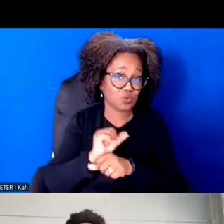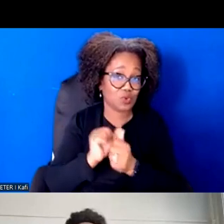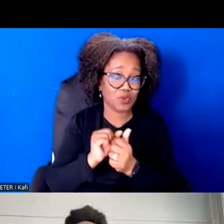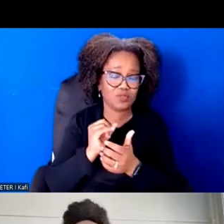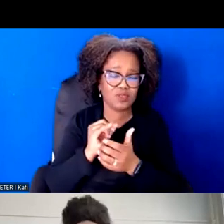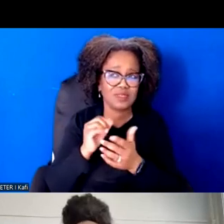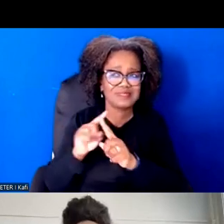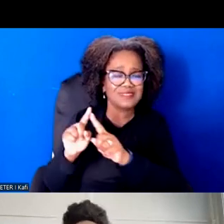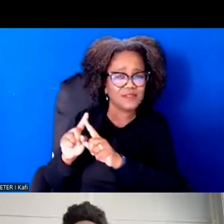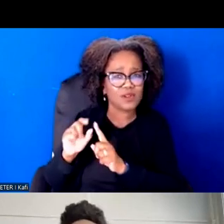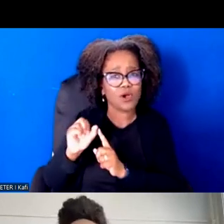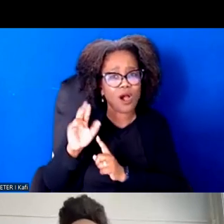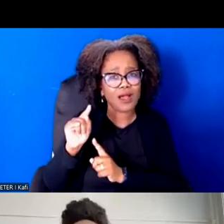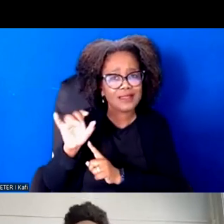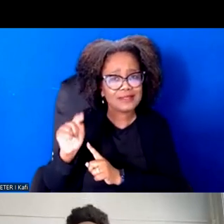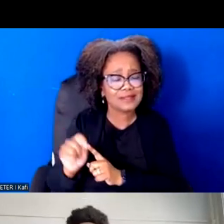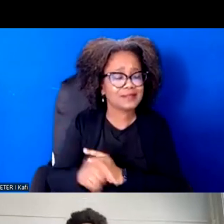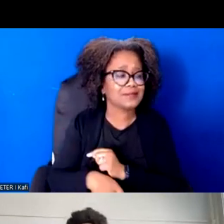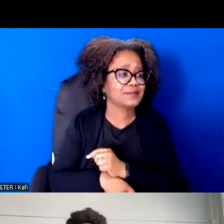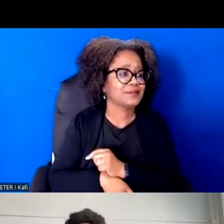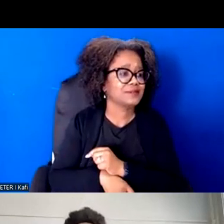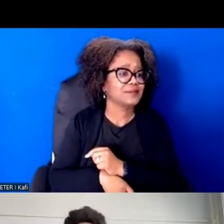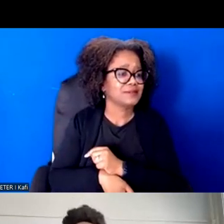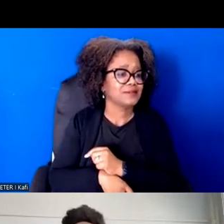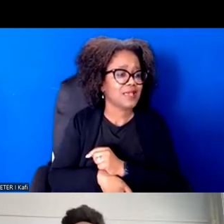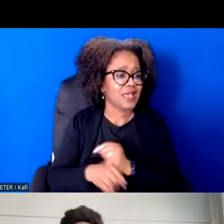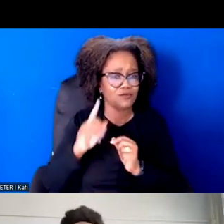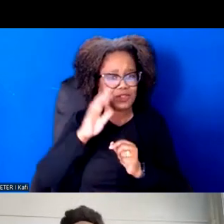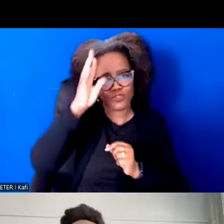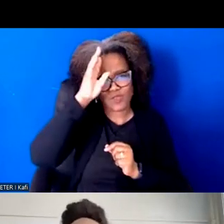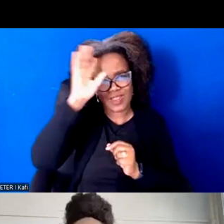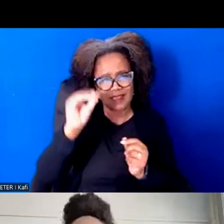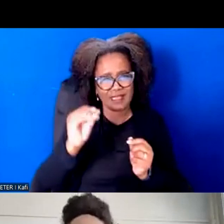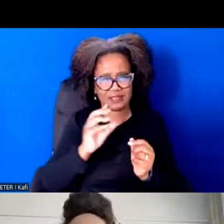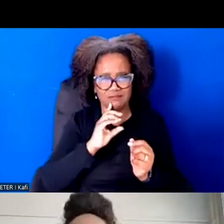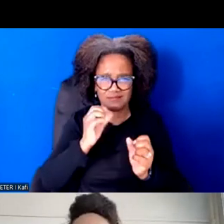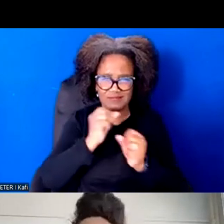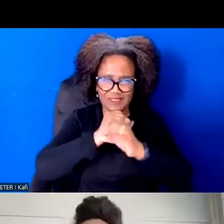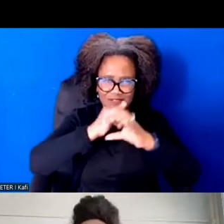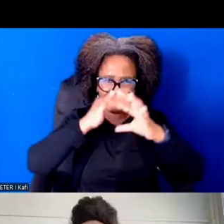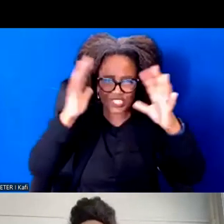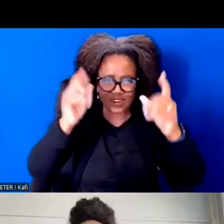how we are creating these visionary frameworks and what are the ways in which we can live into the future we want now?